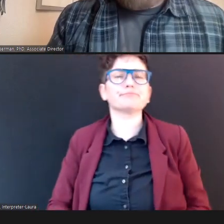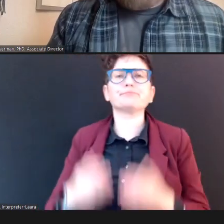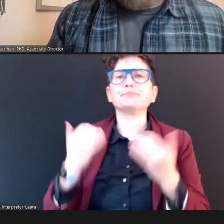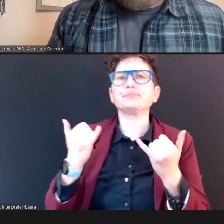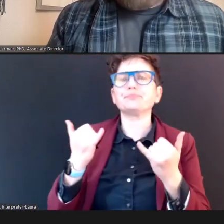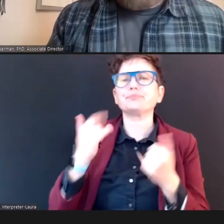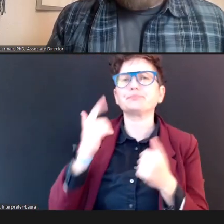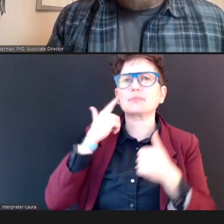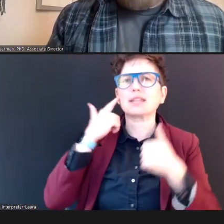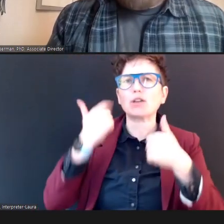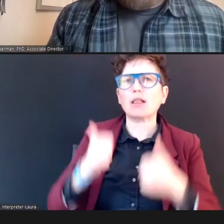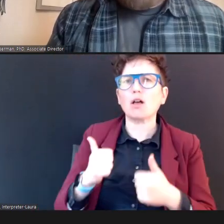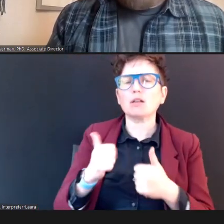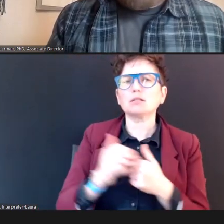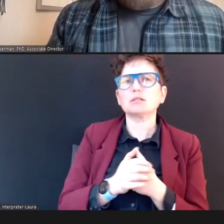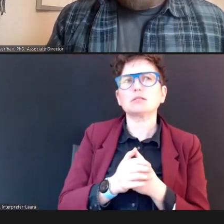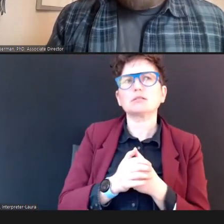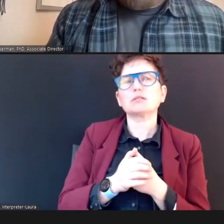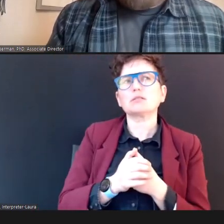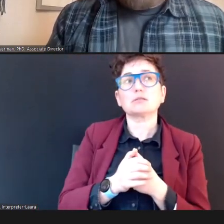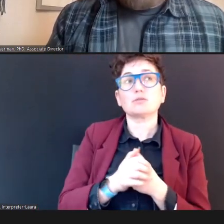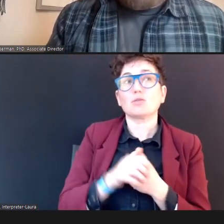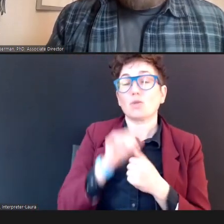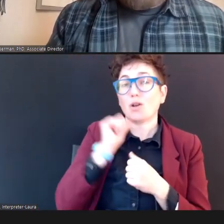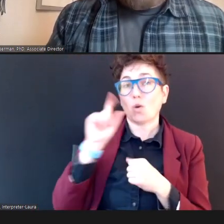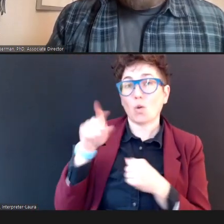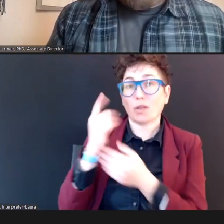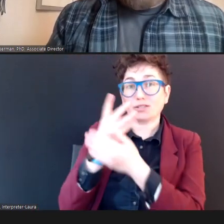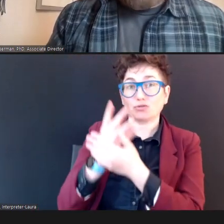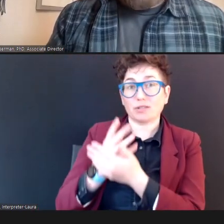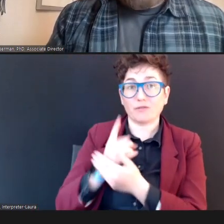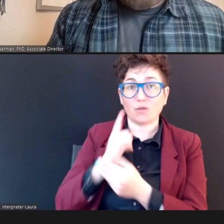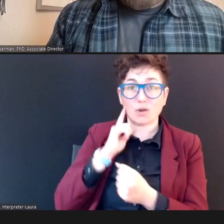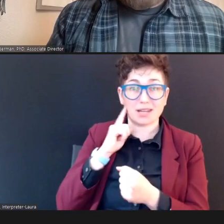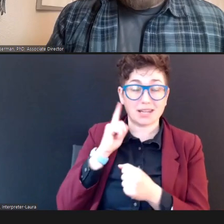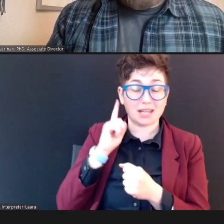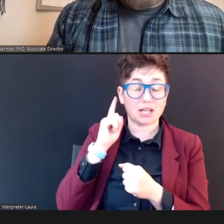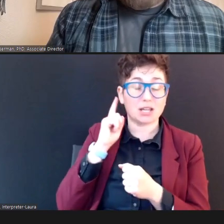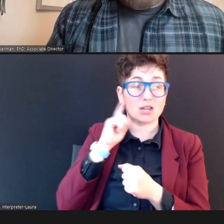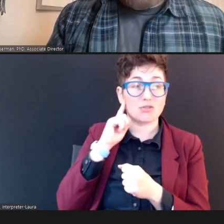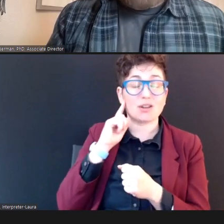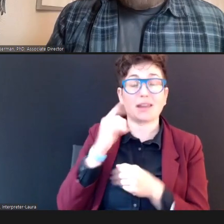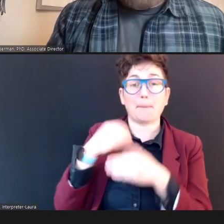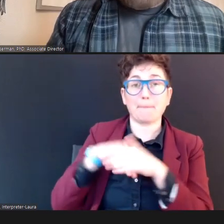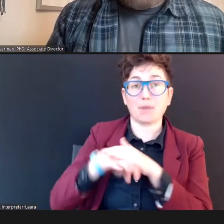Now, hearing loss, you know, we don't only screen hearing at birth as William mentioned we need to screen throughout early childhood